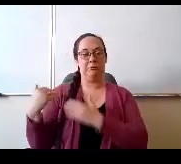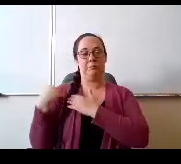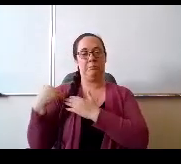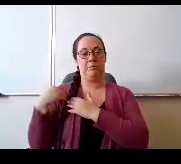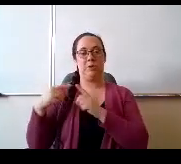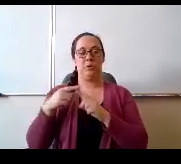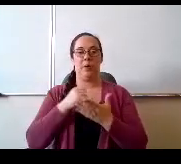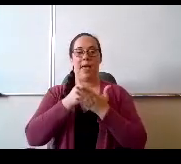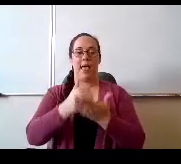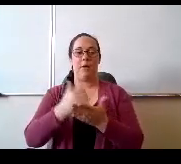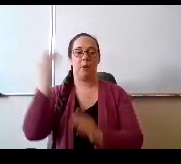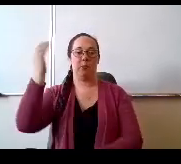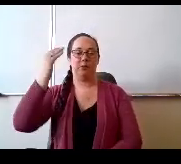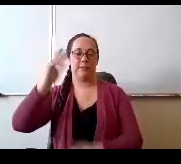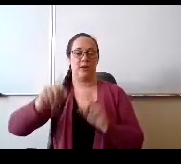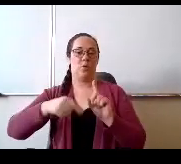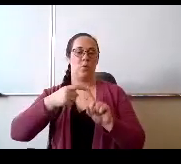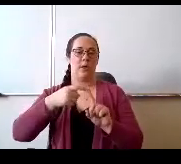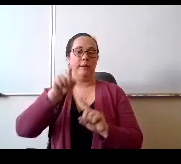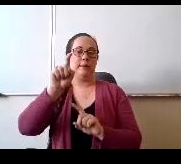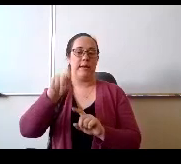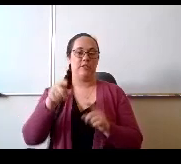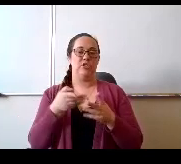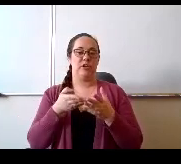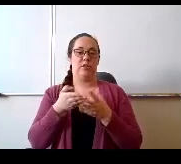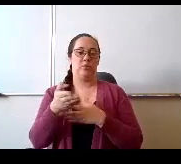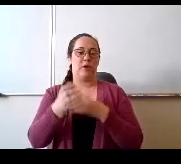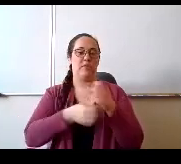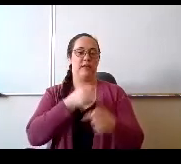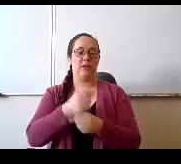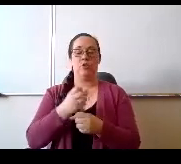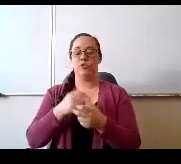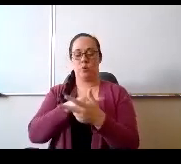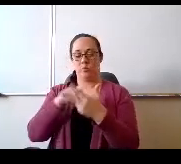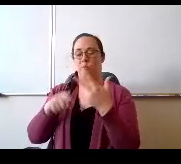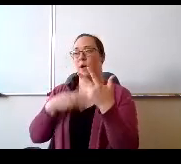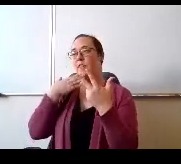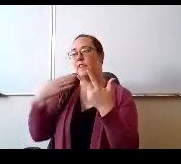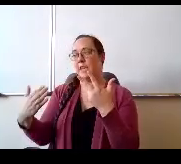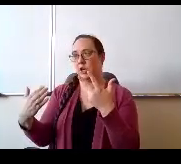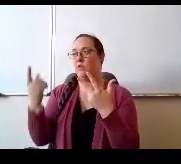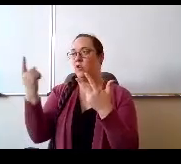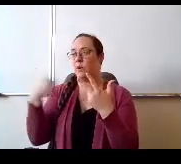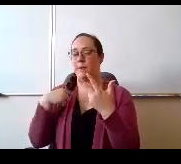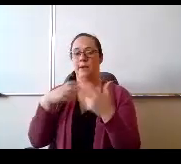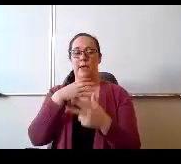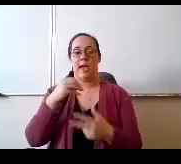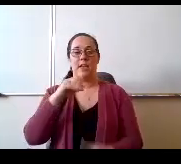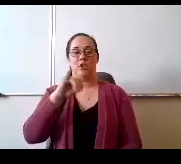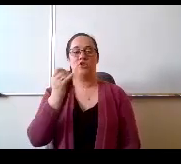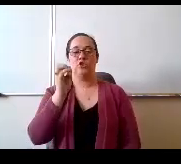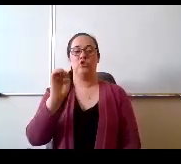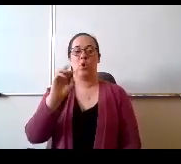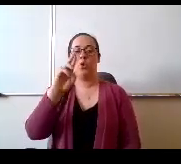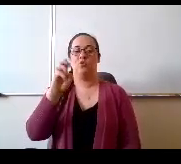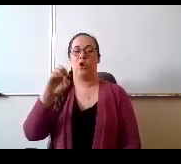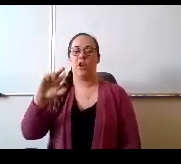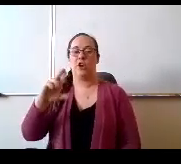at times throughout the year so. Thank you 3 for being here tonight and Joe Royer's here also he is just online.